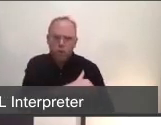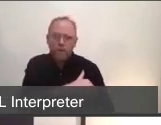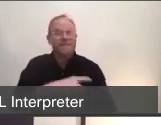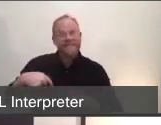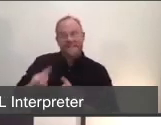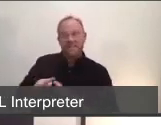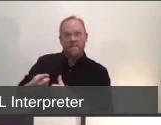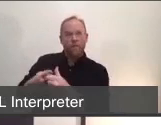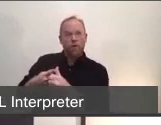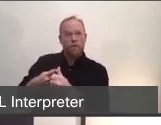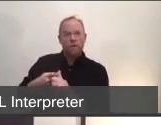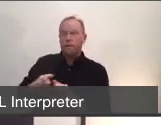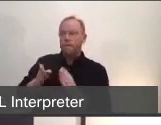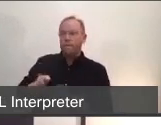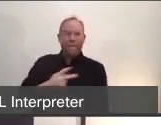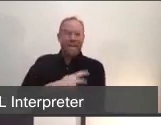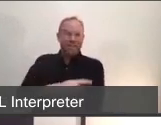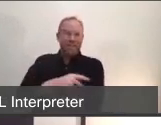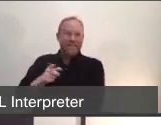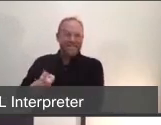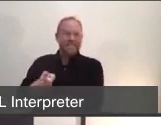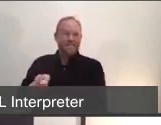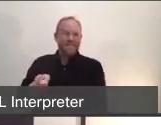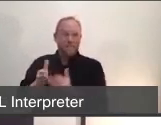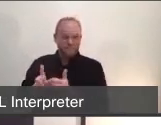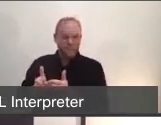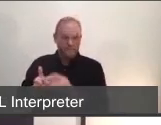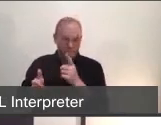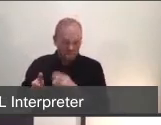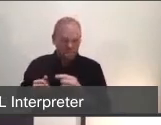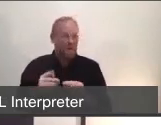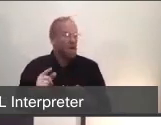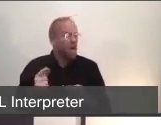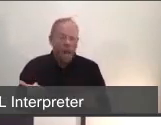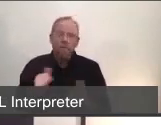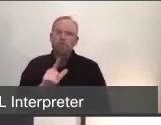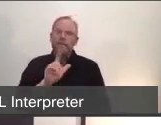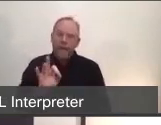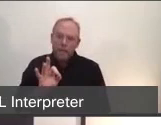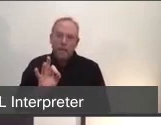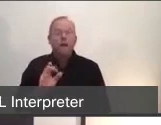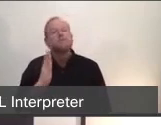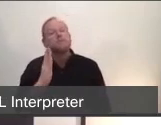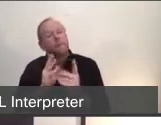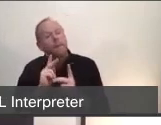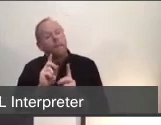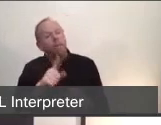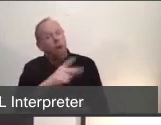And they have evolved, because initially these people were being admitted sometimes with rather mild symptoms, but they had a travel history